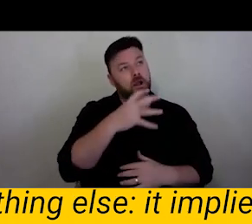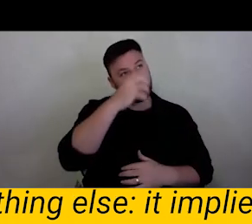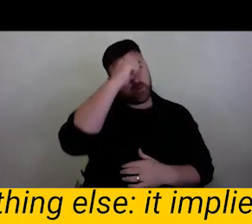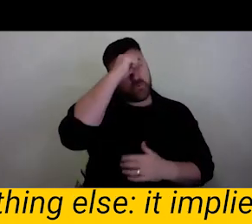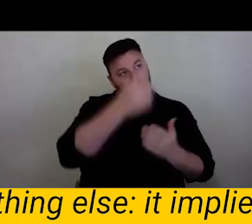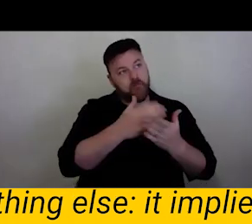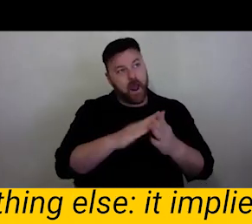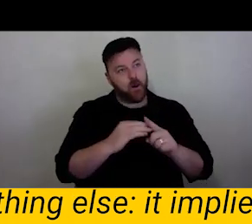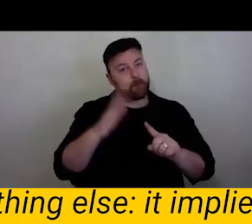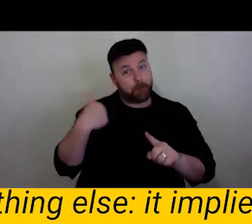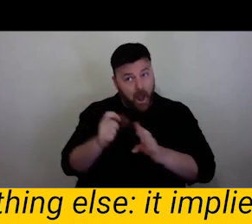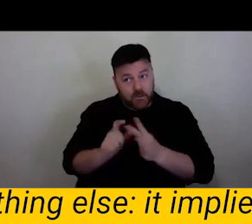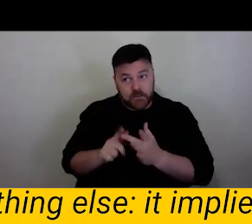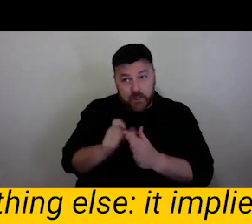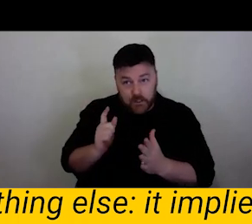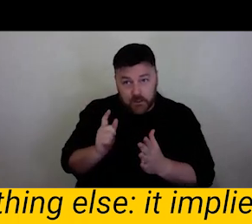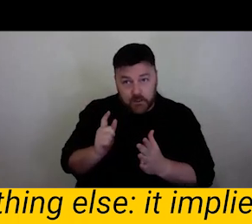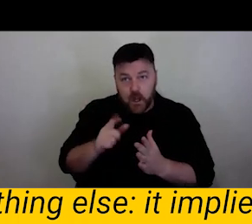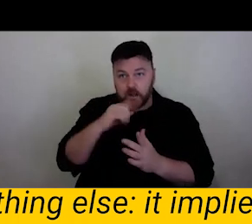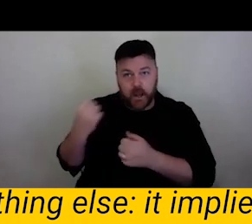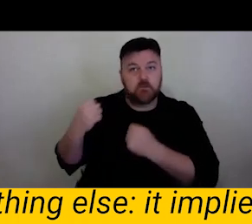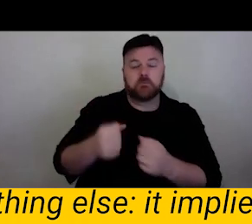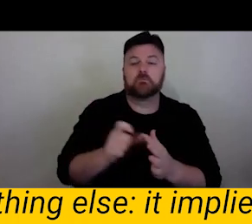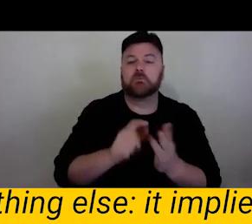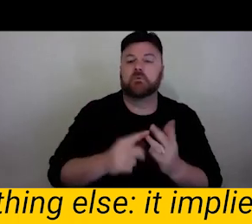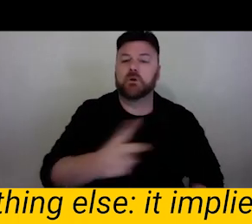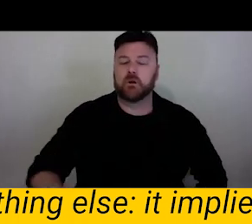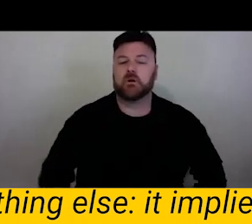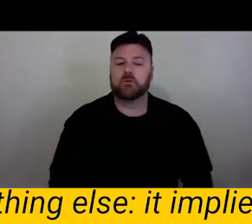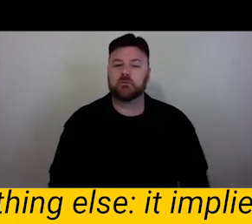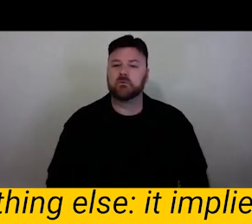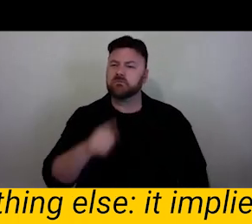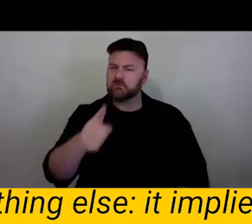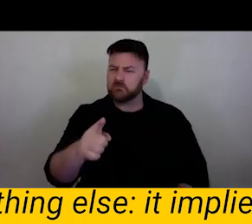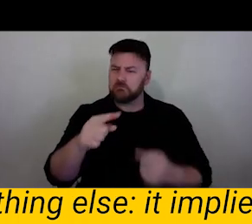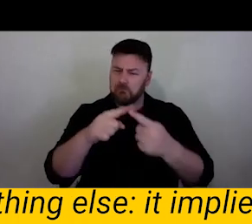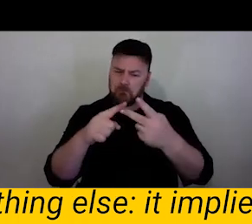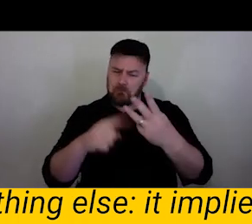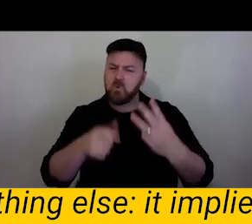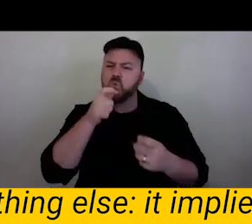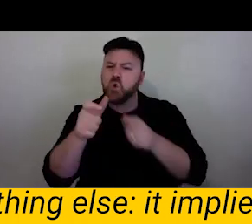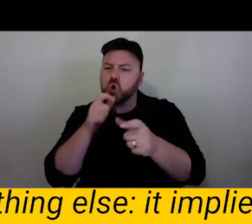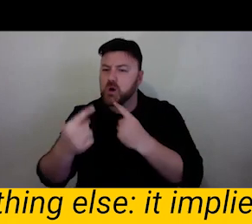concept when we are visited them really stood out to us - adaptability, resilience, modification while we were retaining